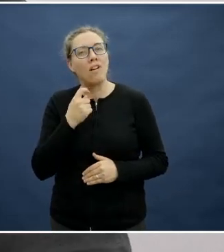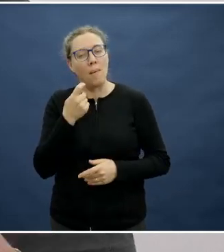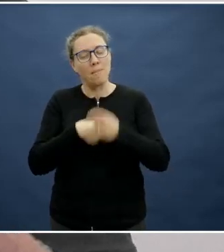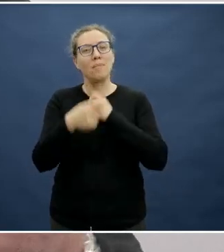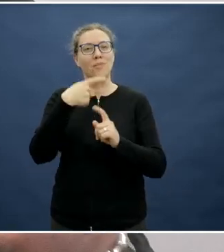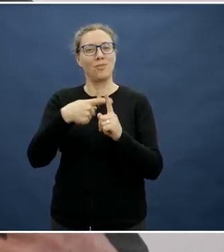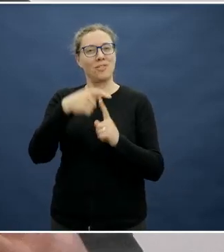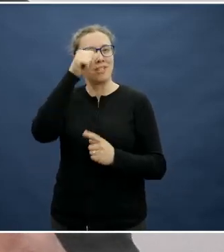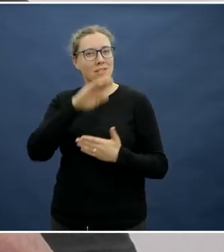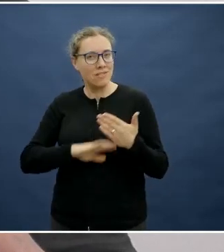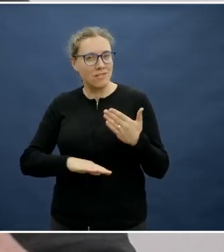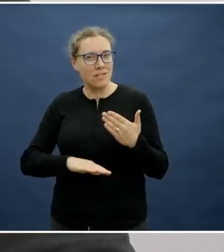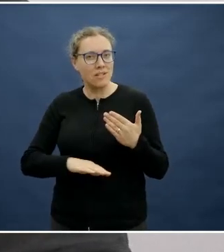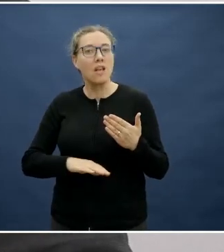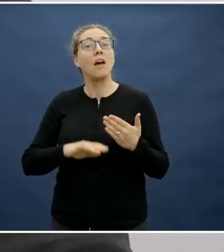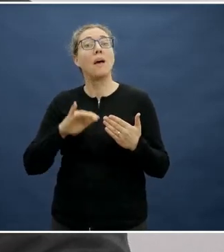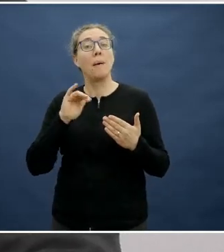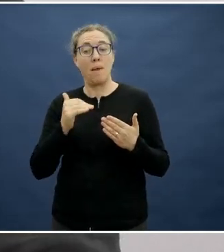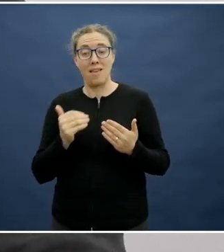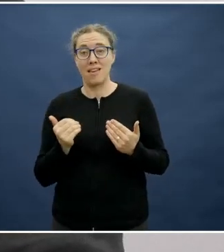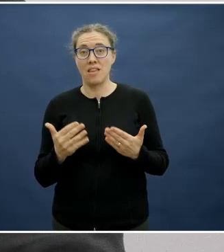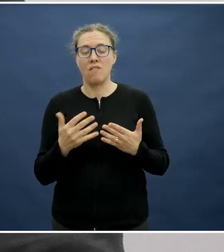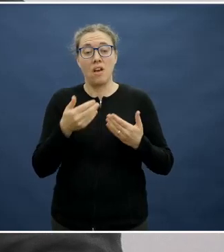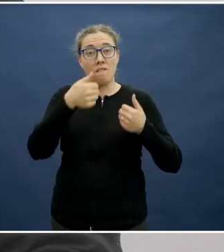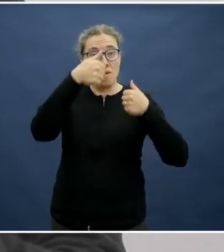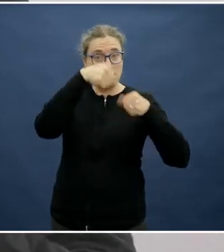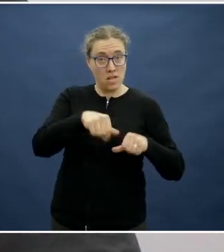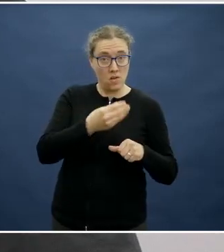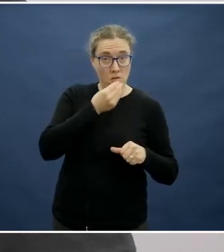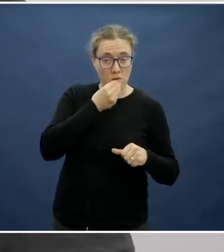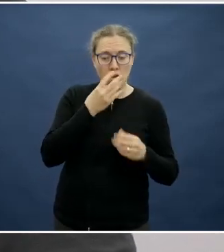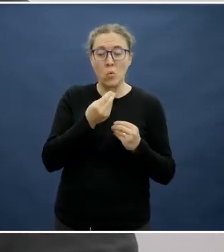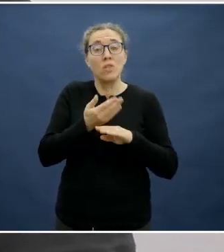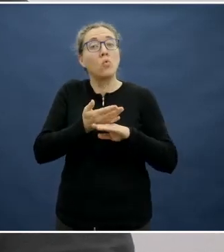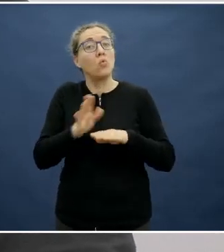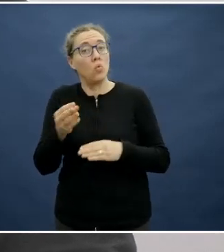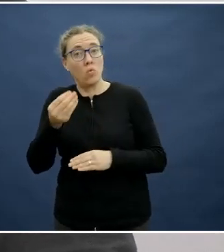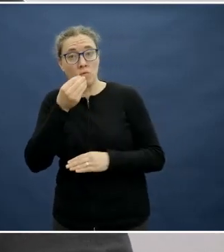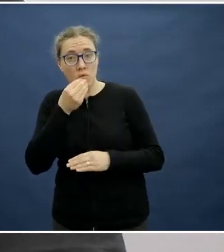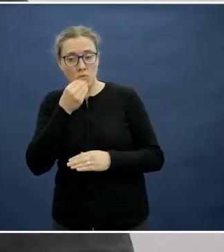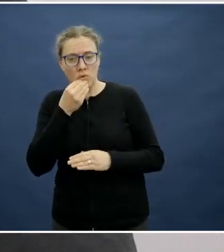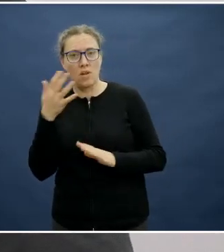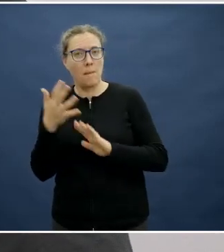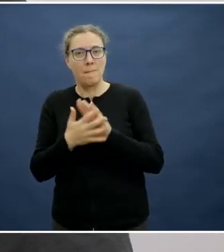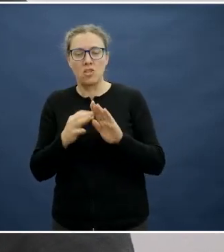And try to partner something that is familiar with a less familiar food so it's less kind of confronting as well.